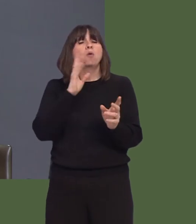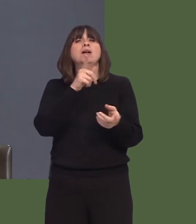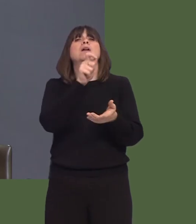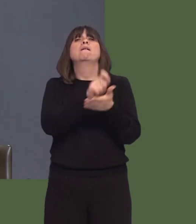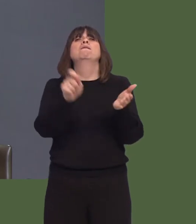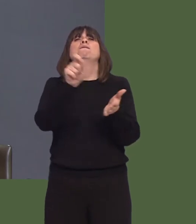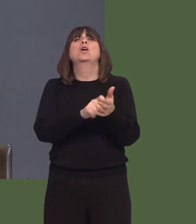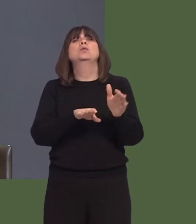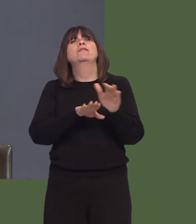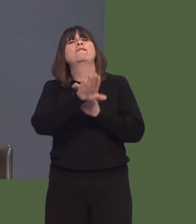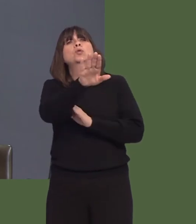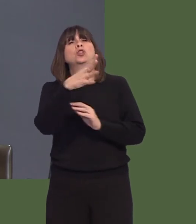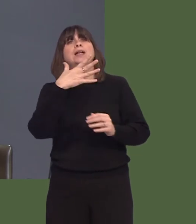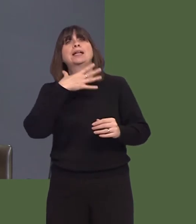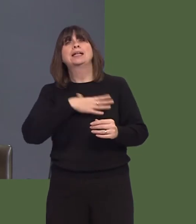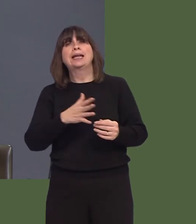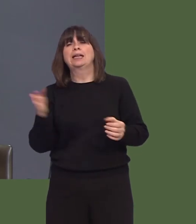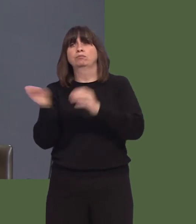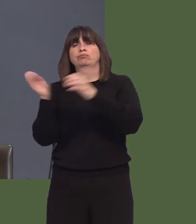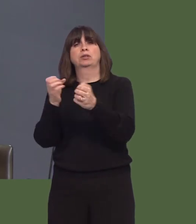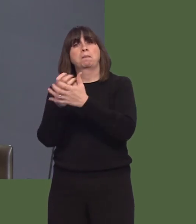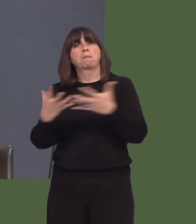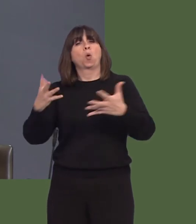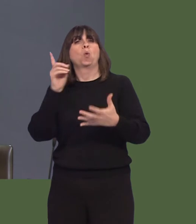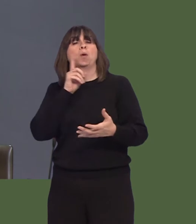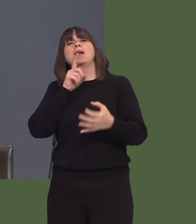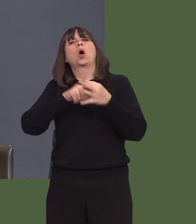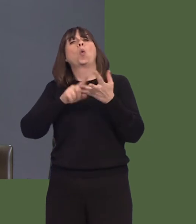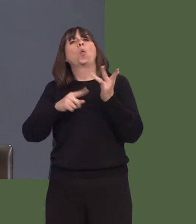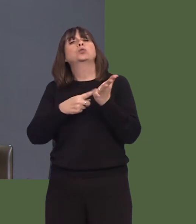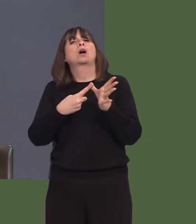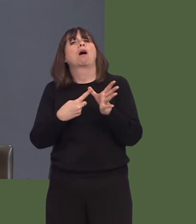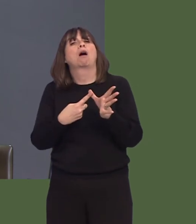ofynnol drwy gyfraith i bob plaid gyflwyno hanner ei hymgeiswyr yn fenywod a'r hanner arall yn ddynion?